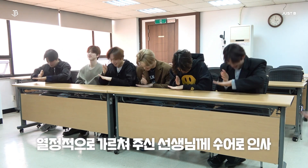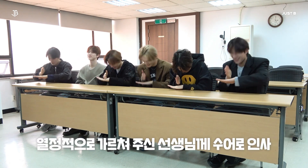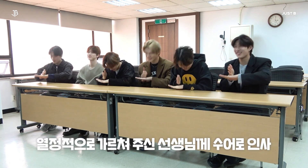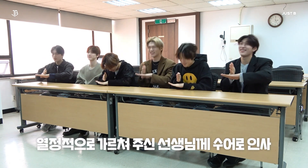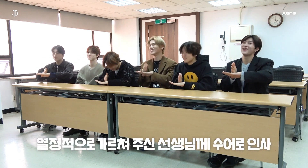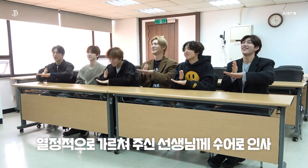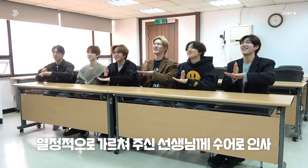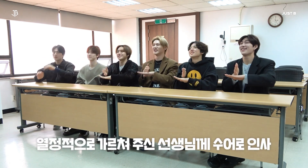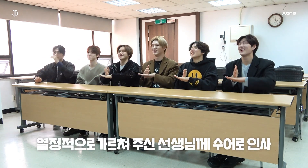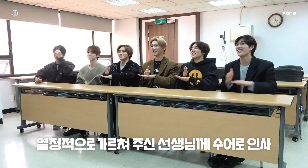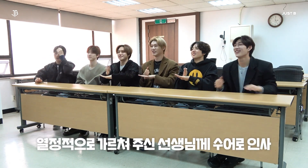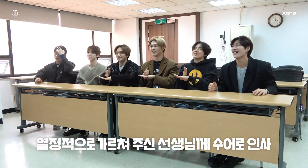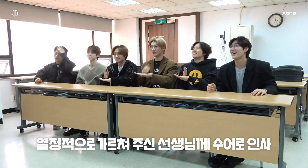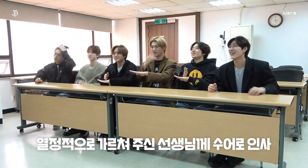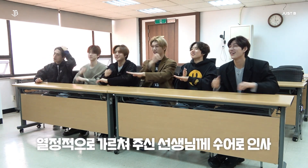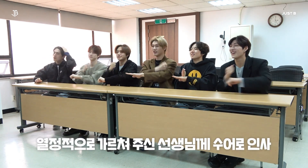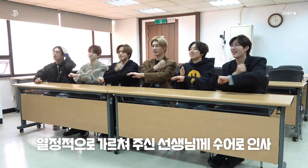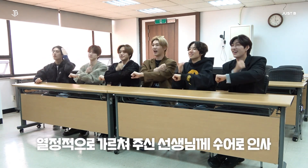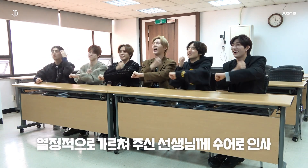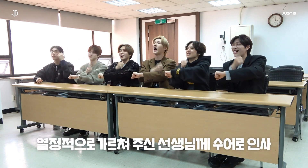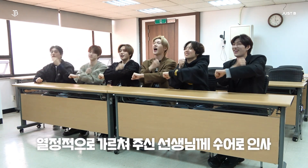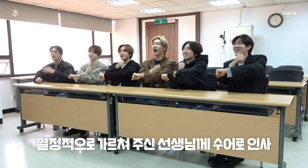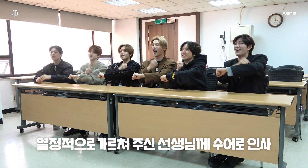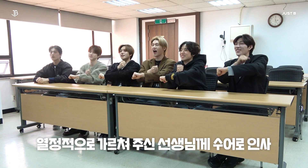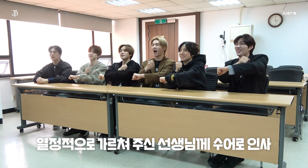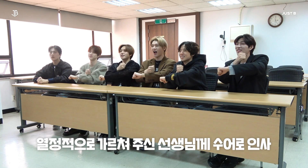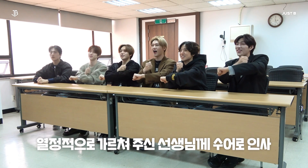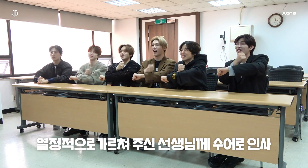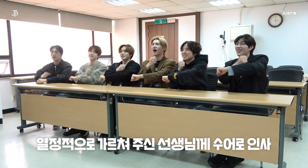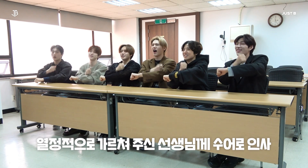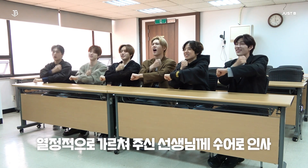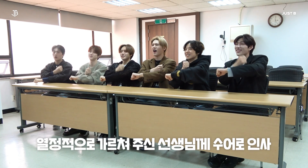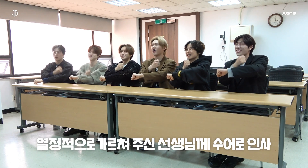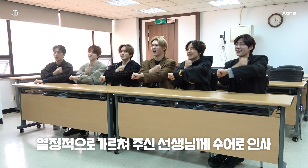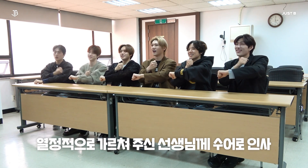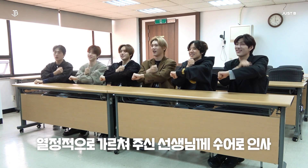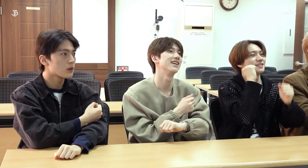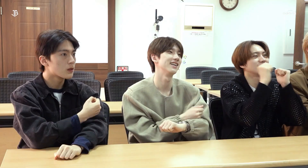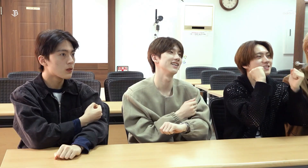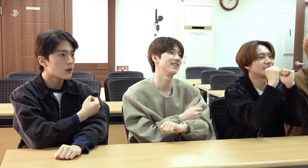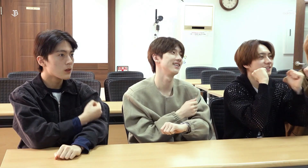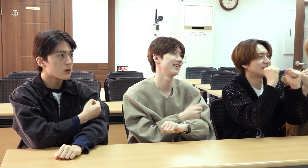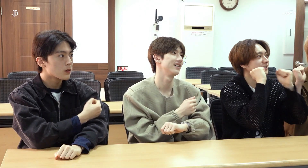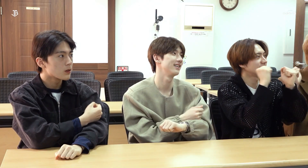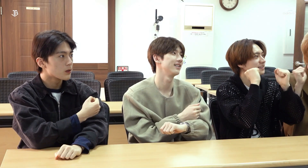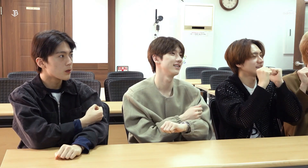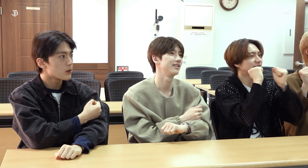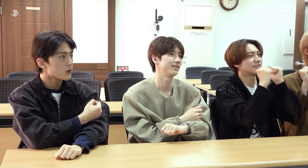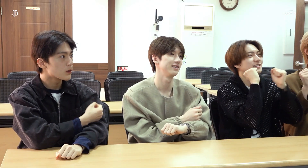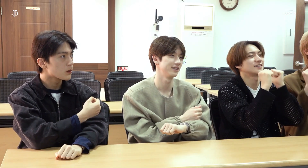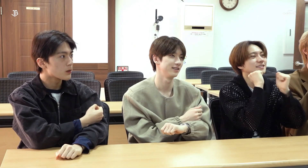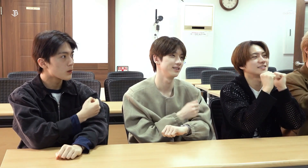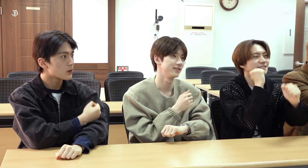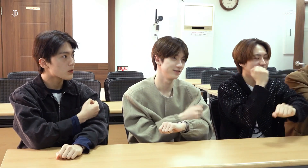[Thanking the instructor for teaching them passionately] It means 'Good job' It's like giving a pat on the back...